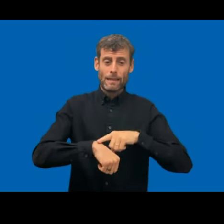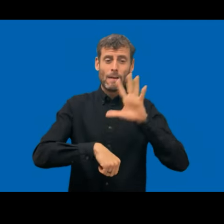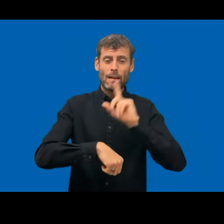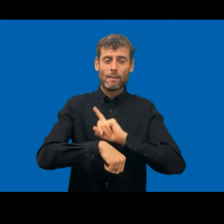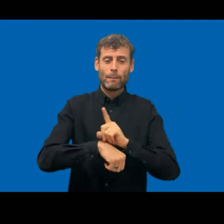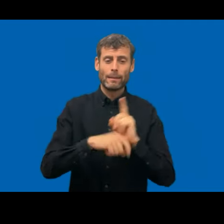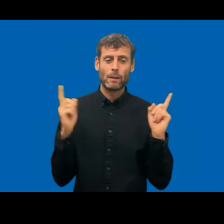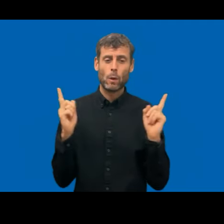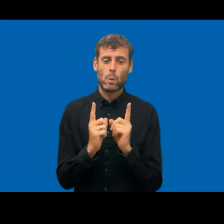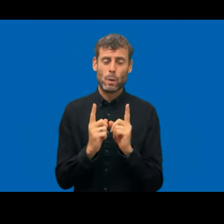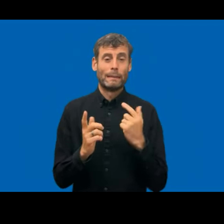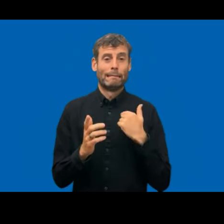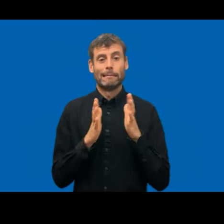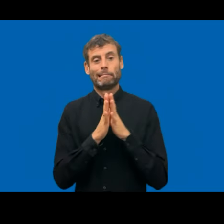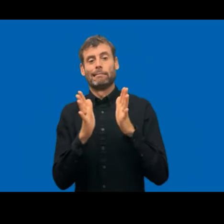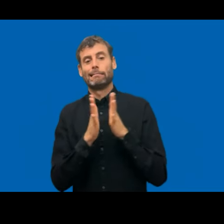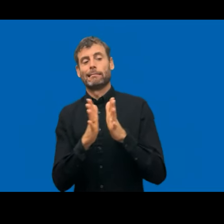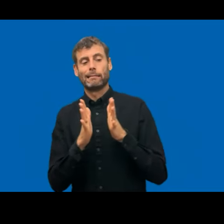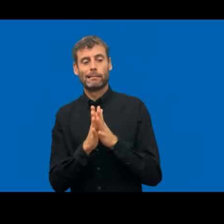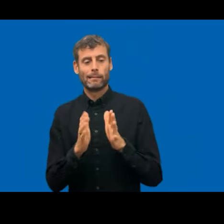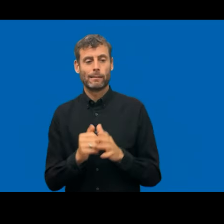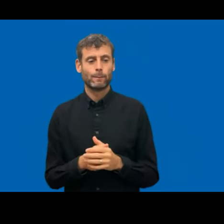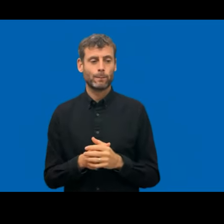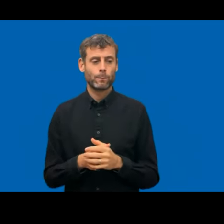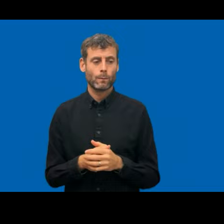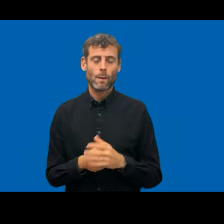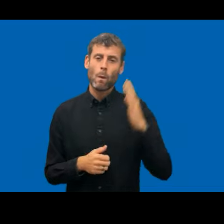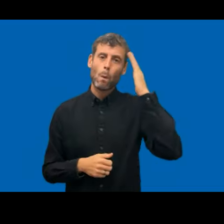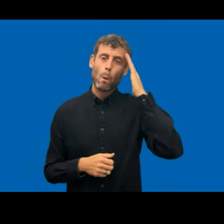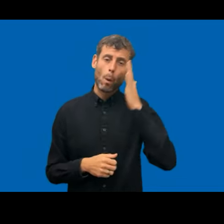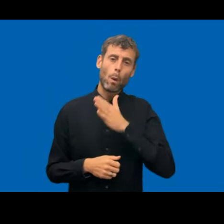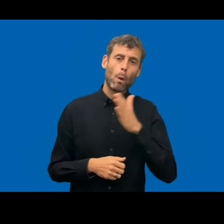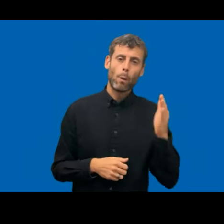Yeah, we can you can ask me anything, but the last point, the last thing I